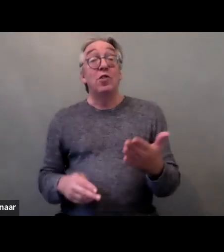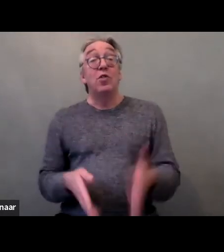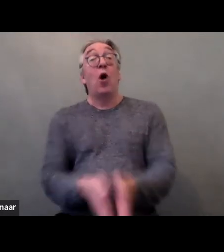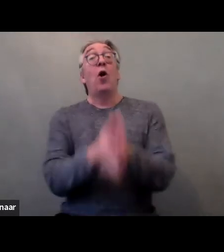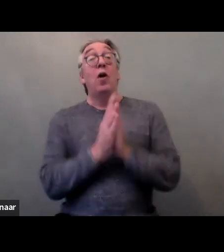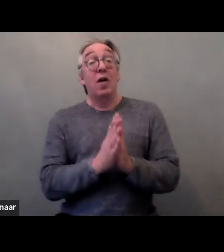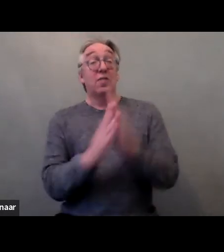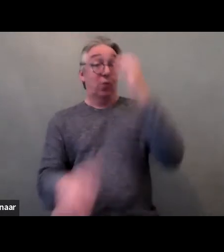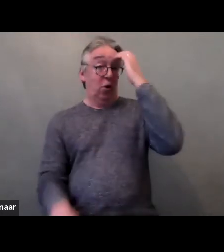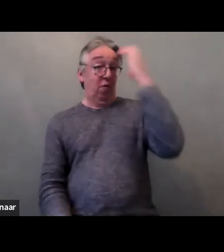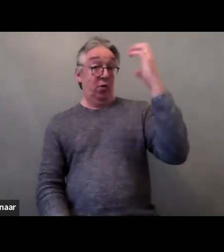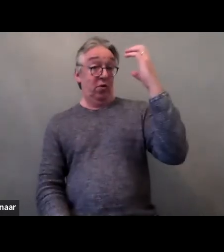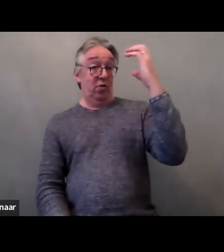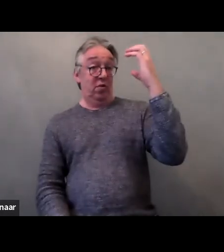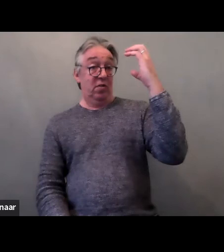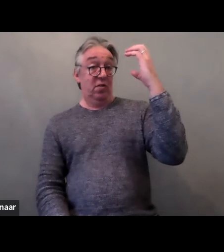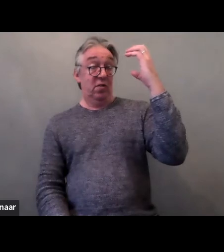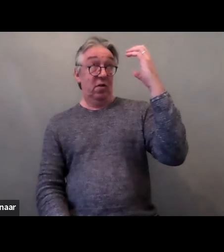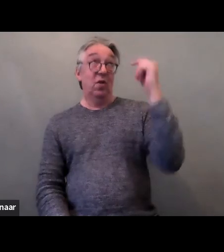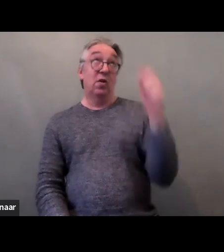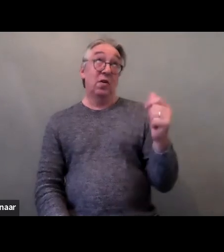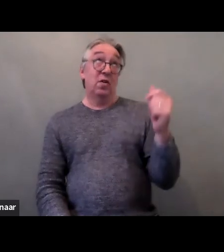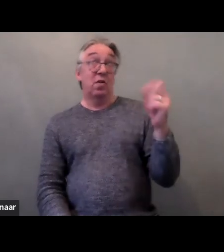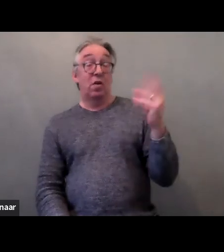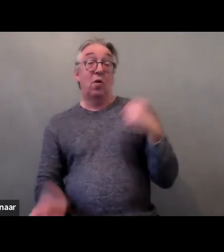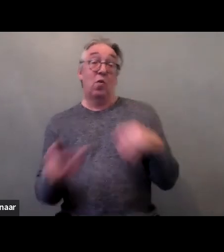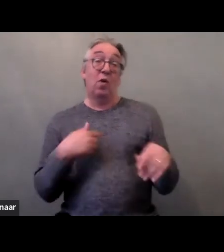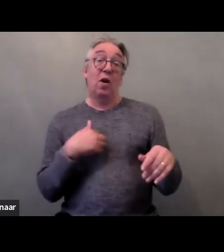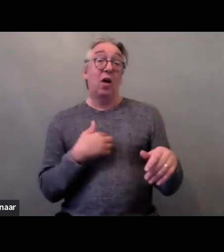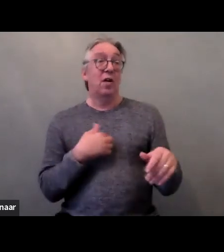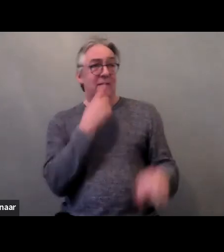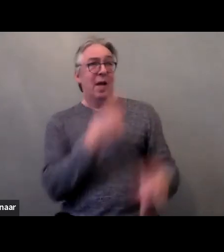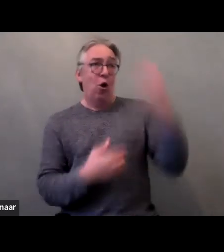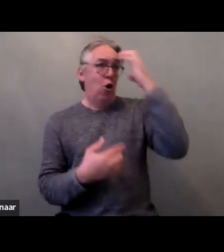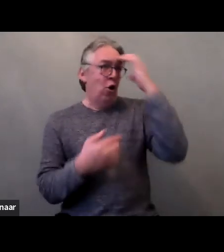and calls the attention of States to the need